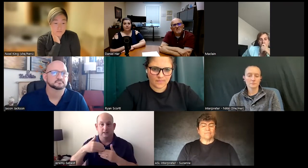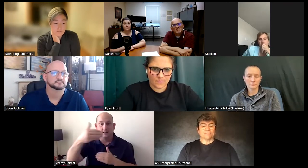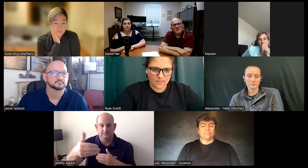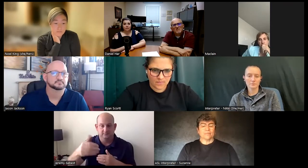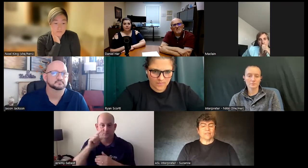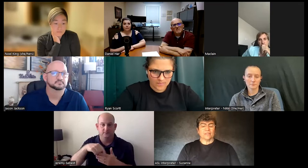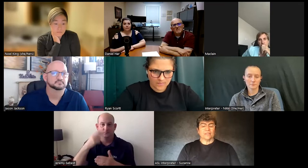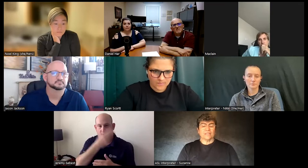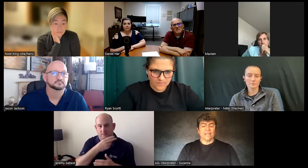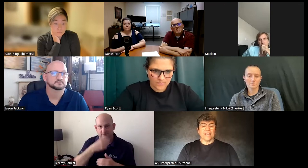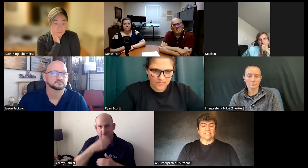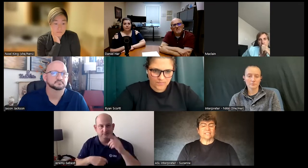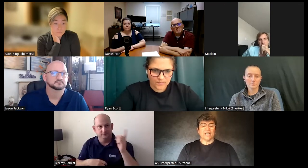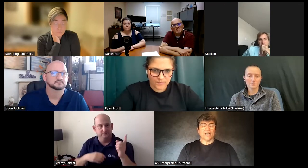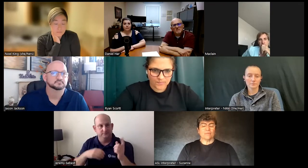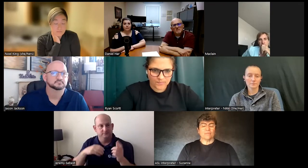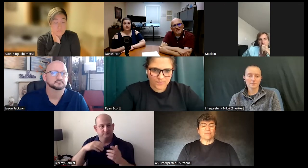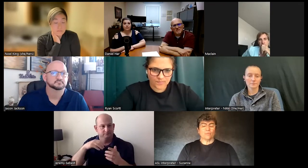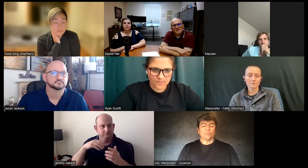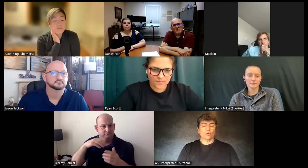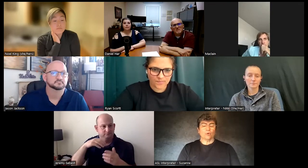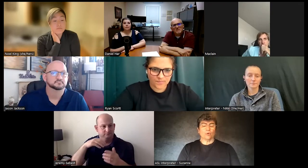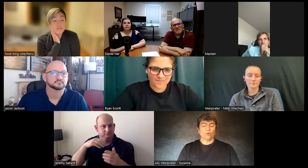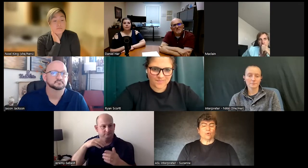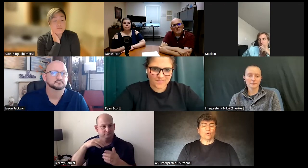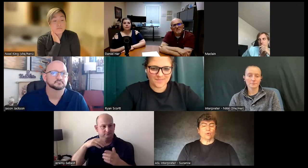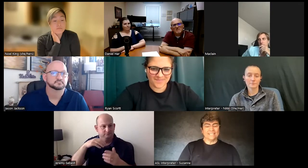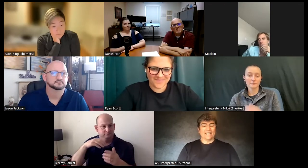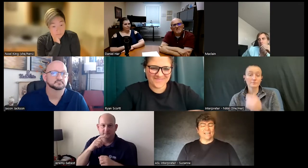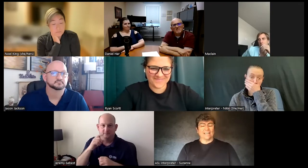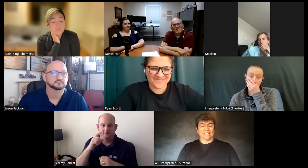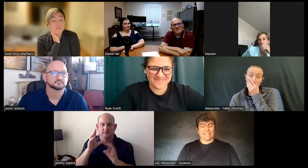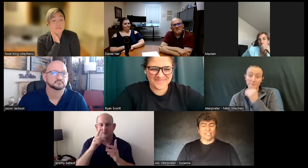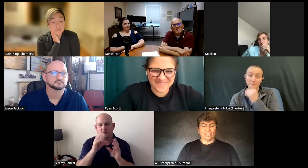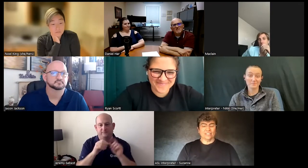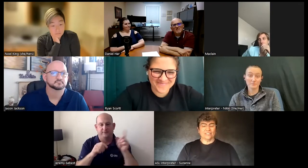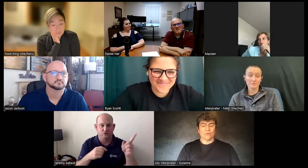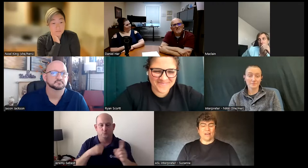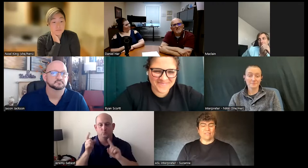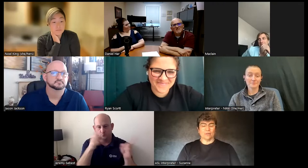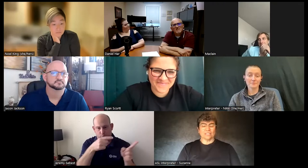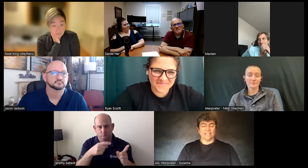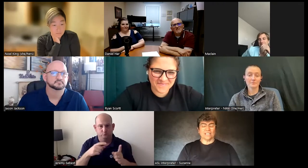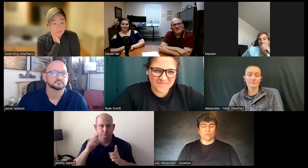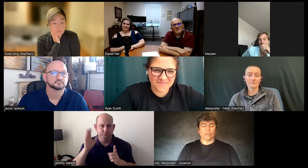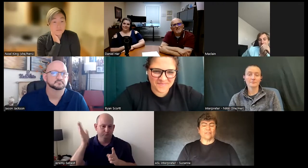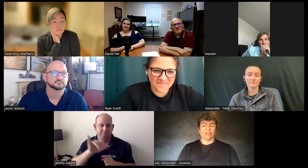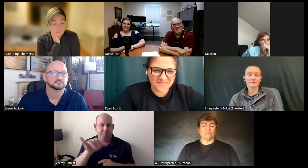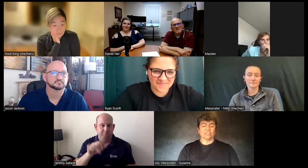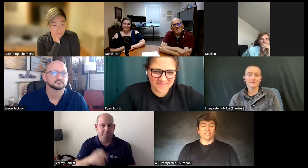um the next time will be in Hawaii next year to have that presentation they're going to have the conference there and